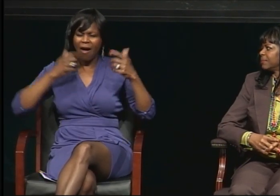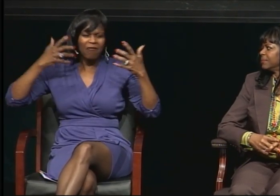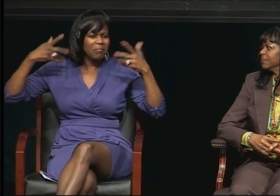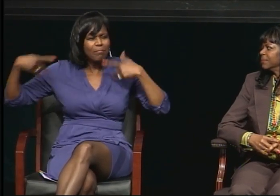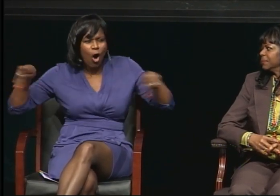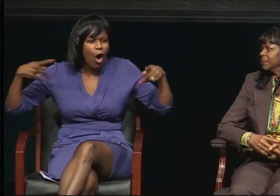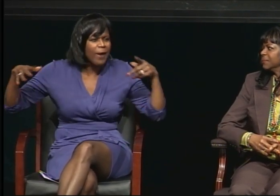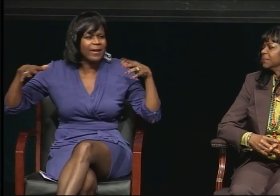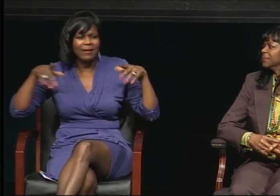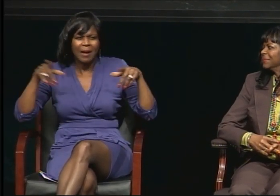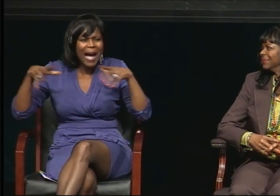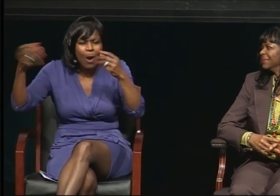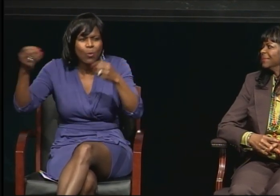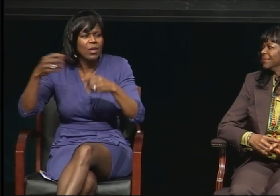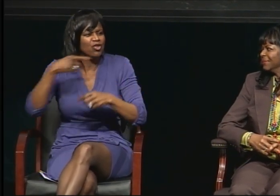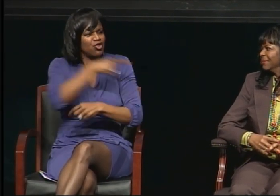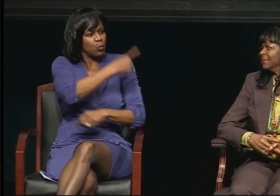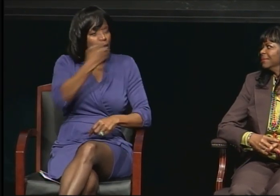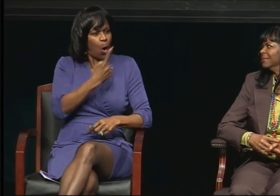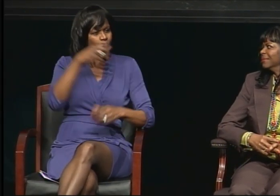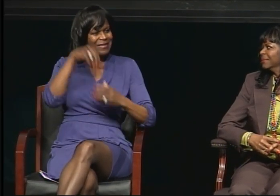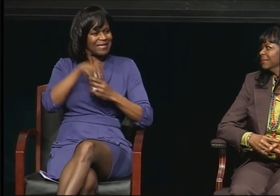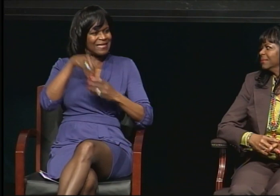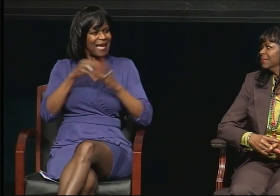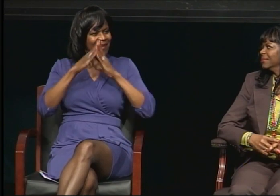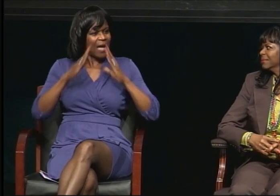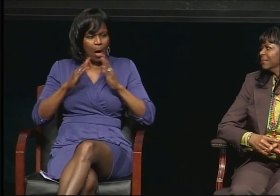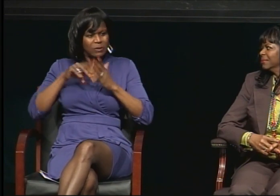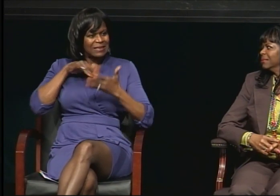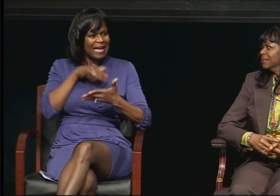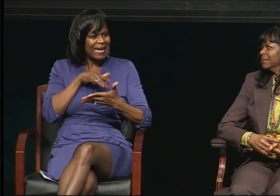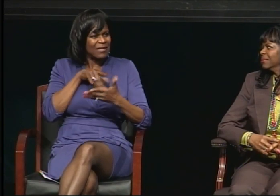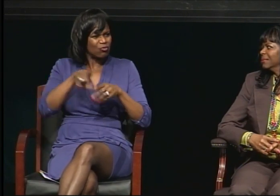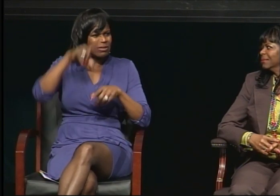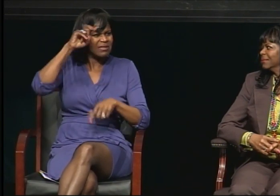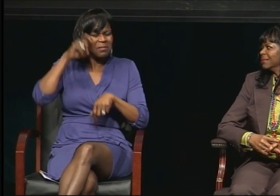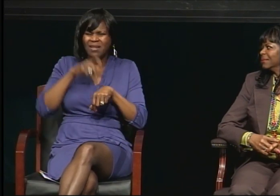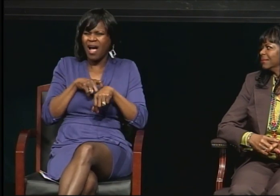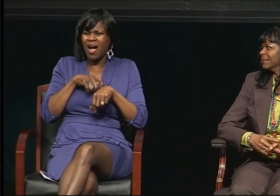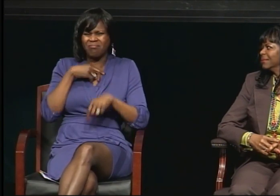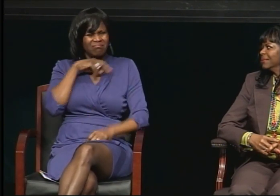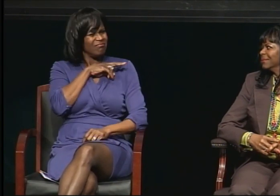I said: Girl, come on outside, what are you doing? So she's just the opposite of me. I watched her.